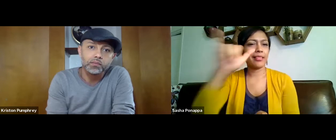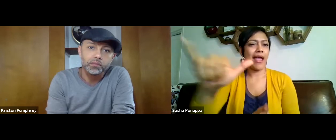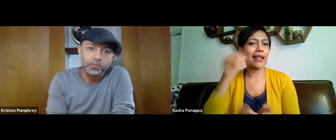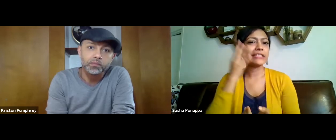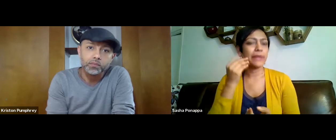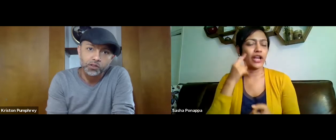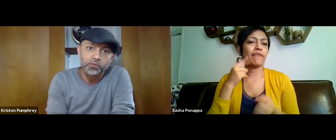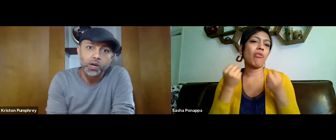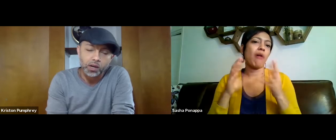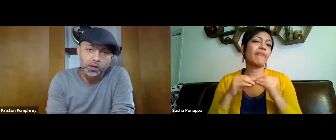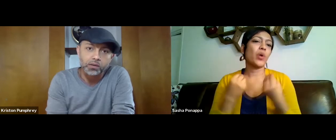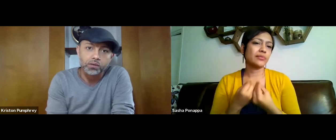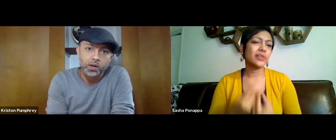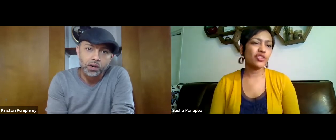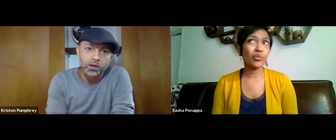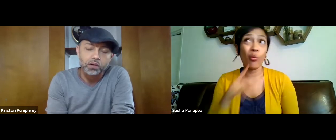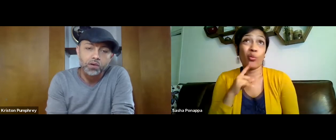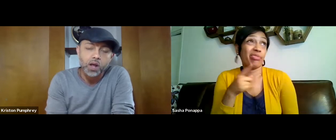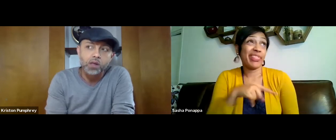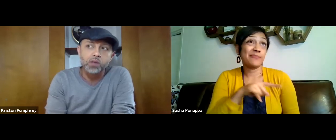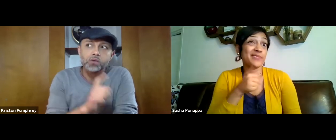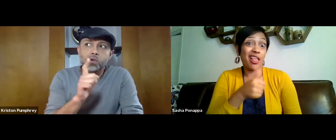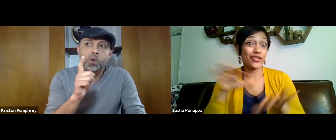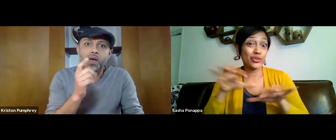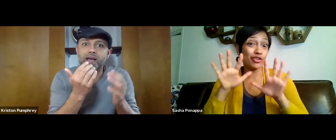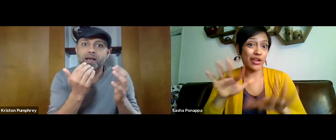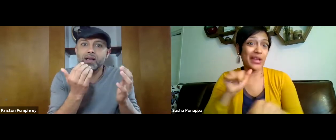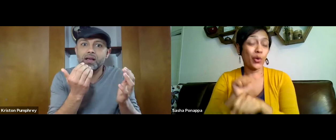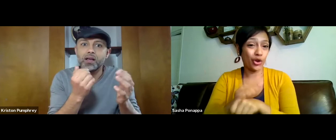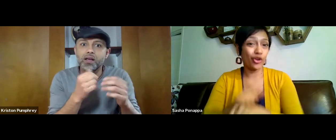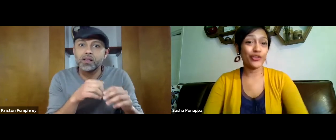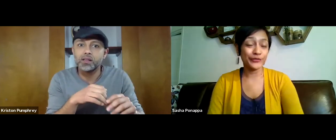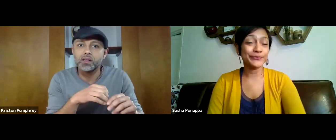there's a lot of questions that are unknown. So we're just hoping to support these organizations